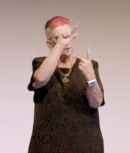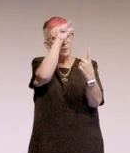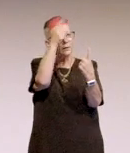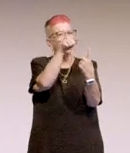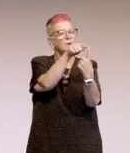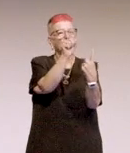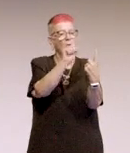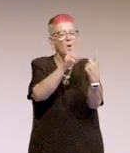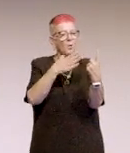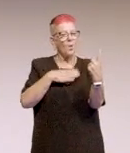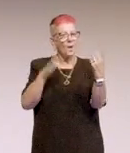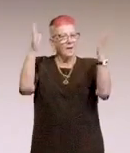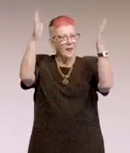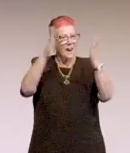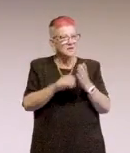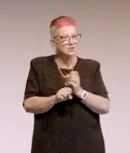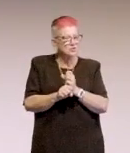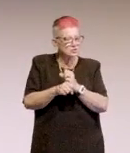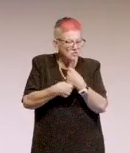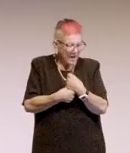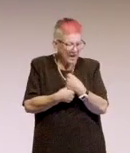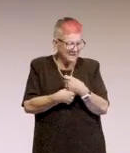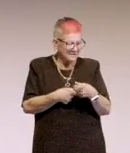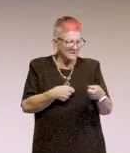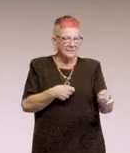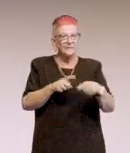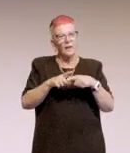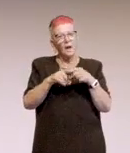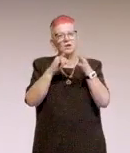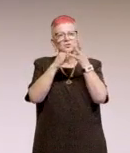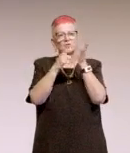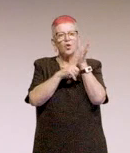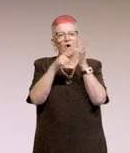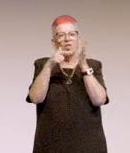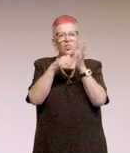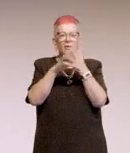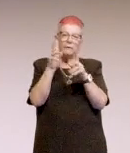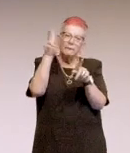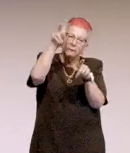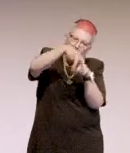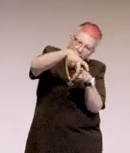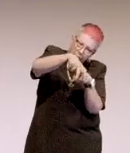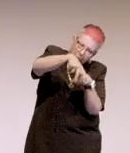So I've got a, just a picture of a sloth lying on a branch there.